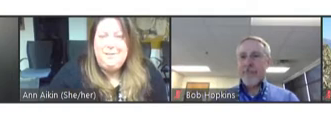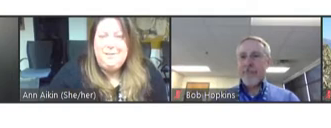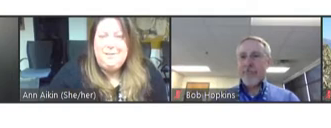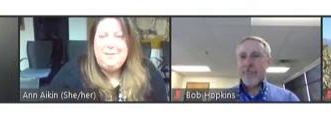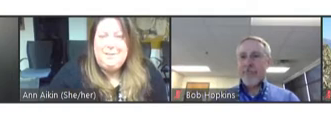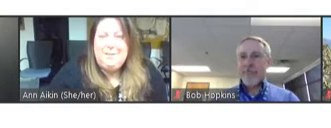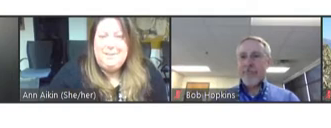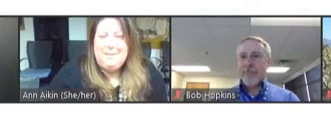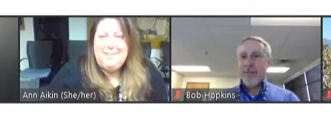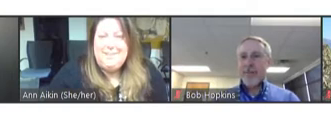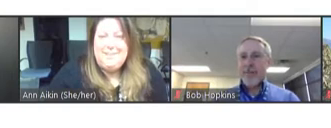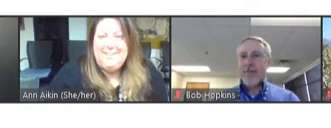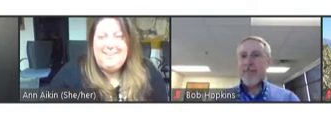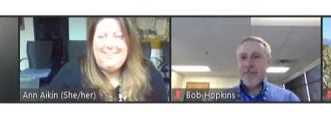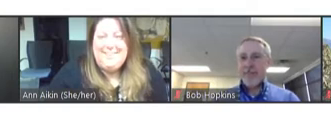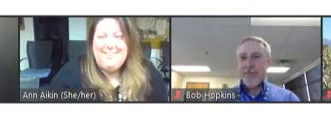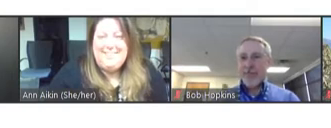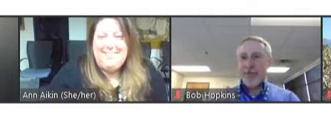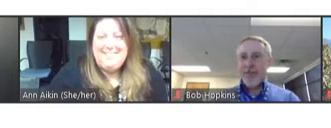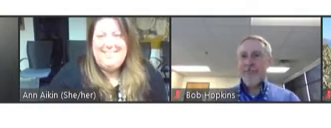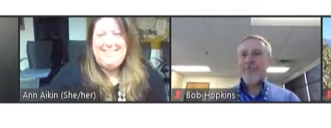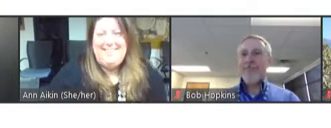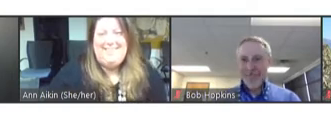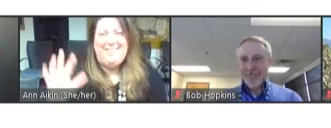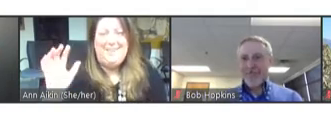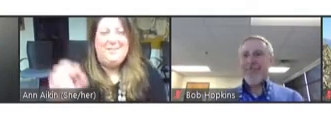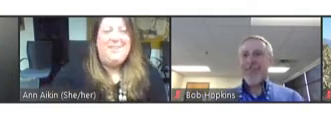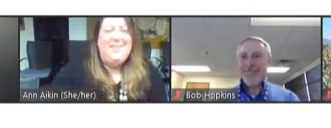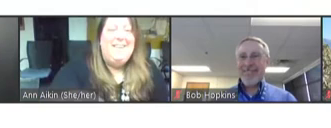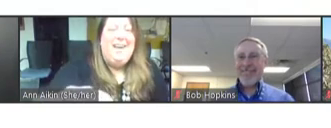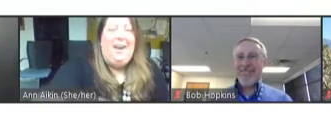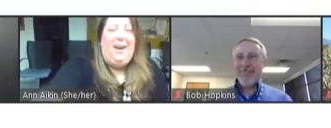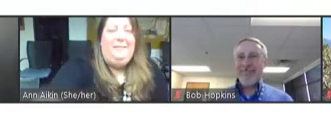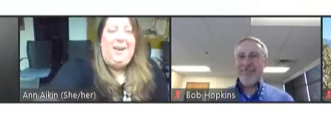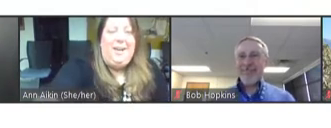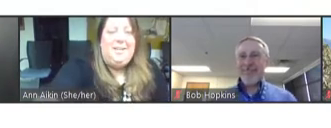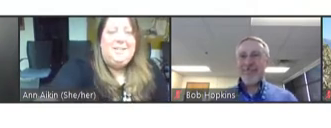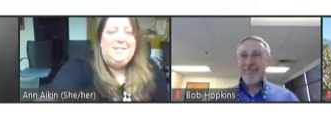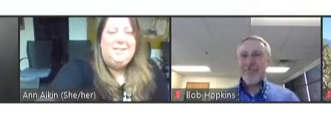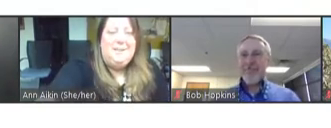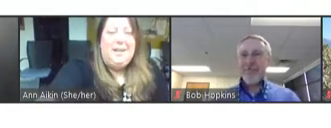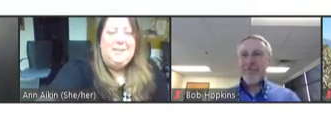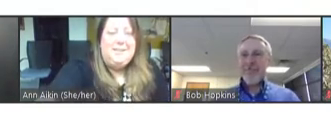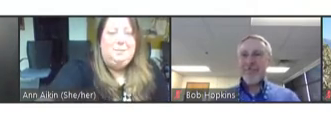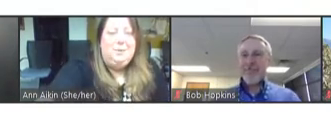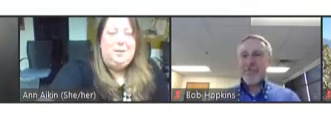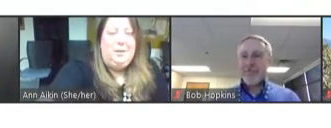Jewel Mullen: It is, and I can see you. Hi. Ann Aikin: Hello. All right. So, that's the roll call.